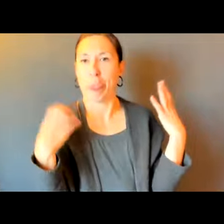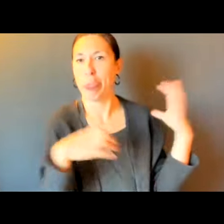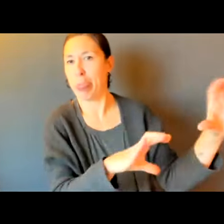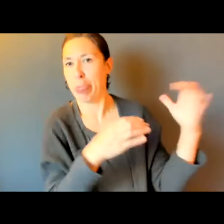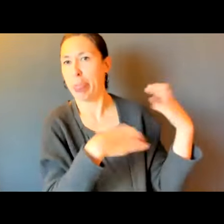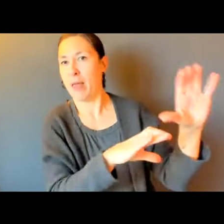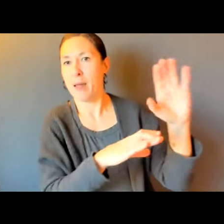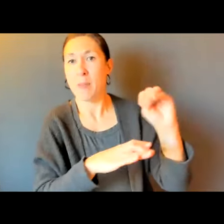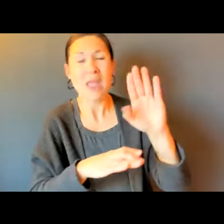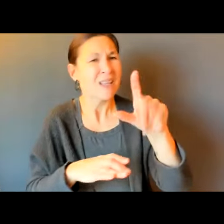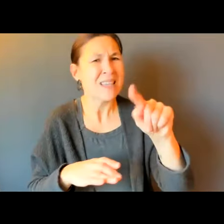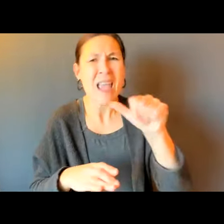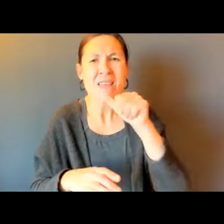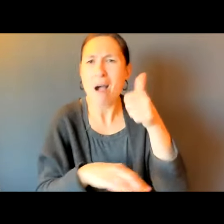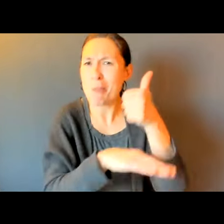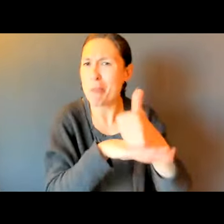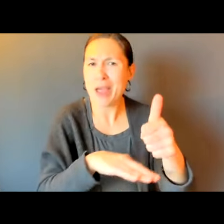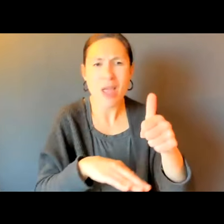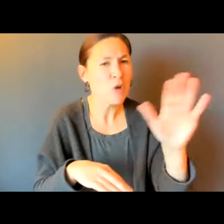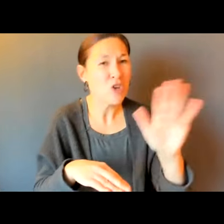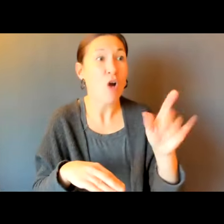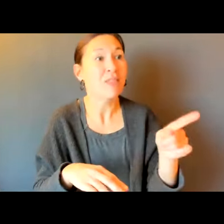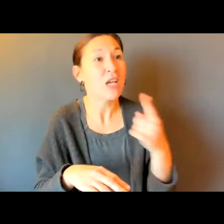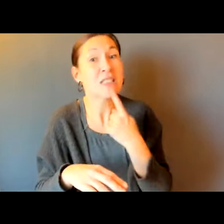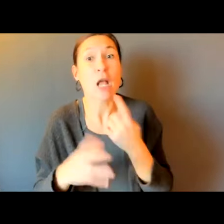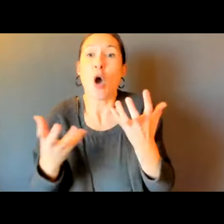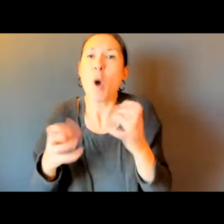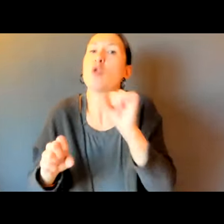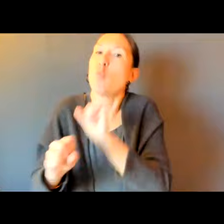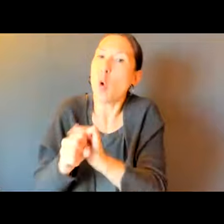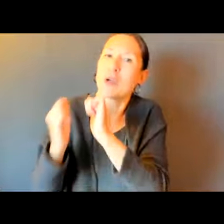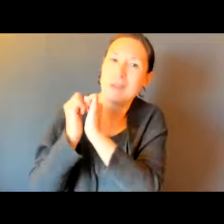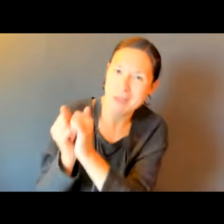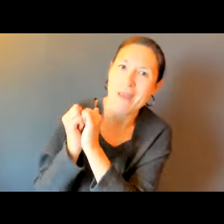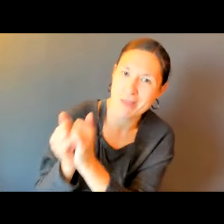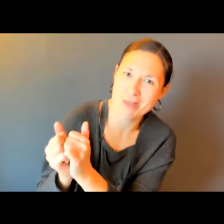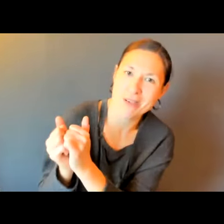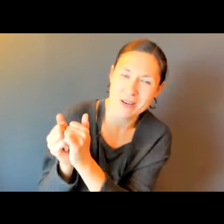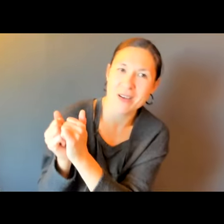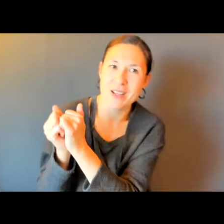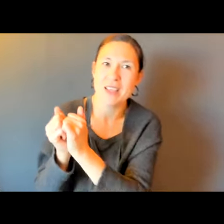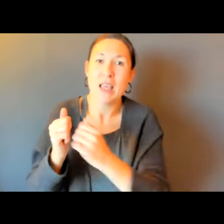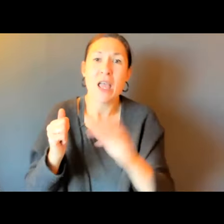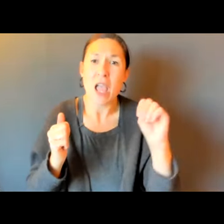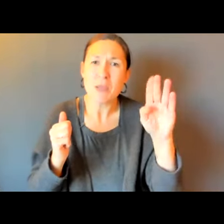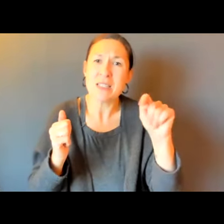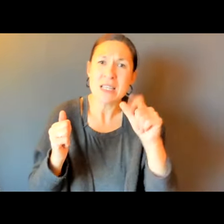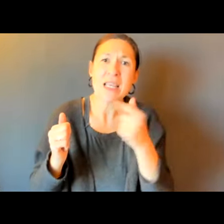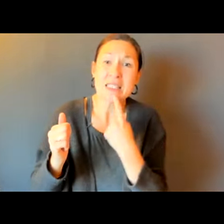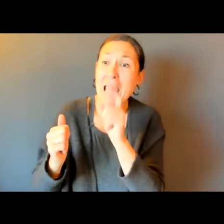THIS IS A COOPERATIVE THING. THIS IS NOT -- THE T IS NOT BLAMING ANYBODY.